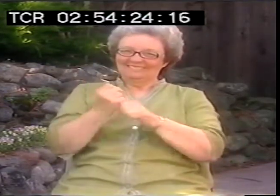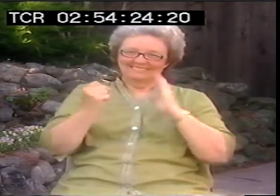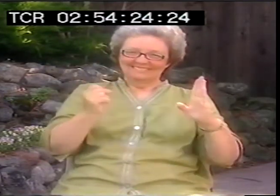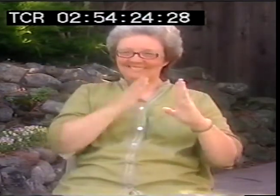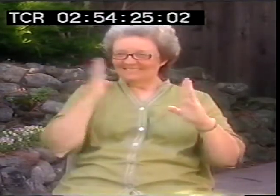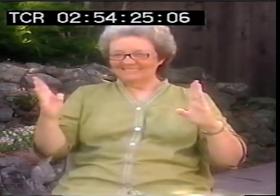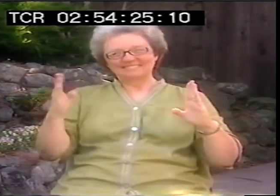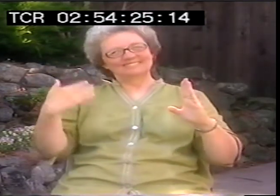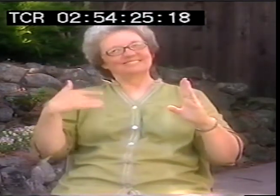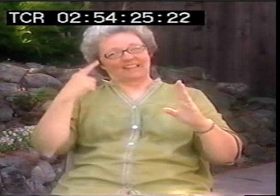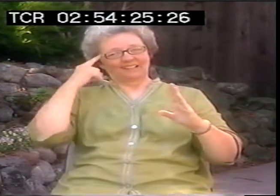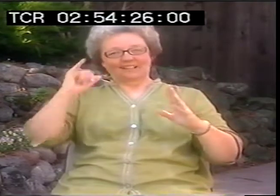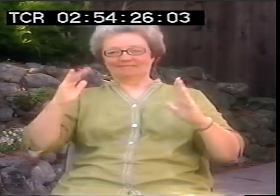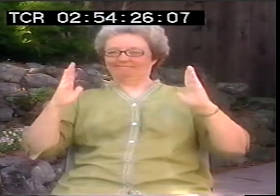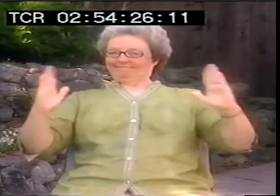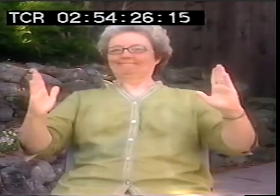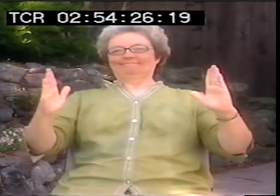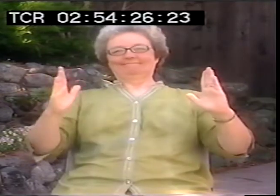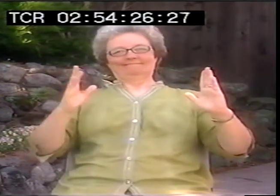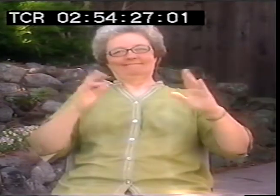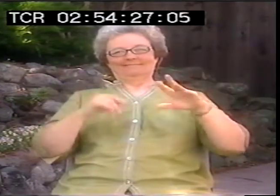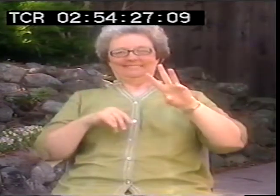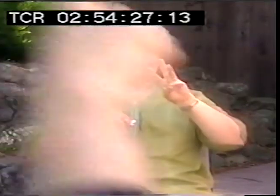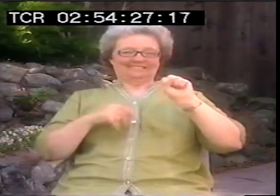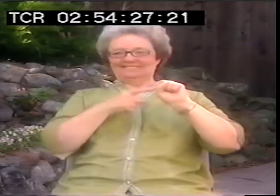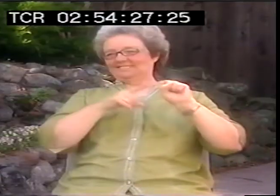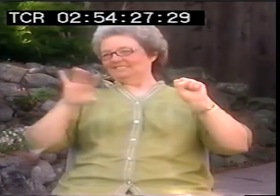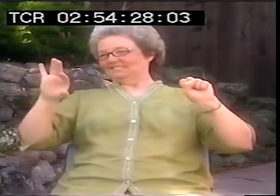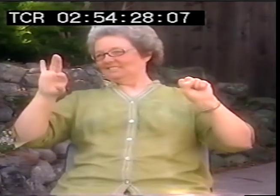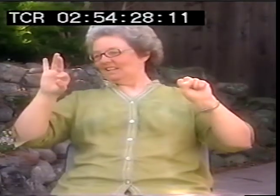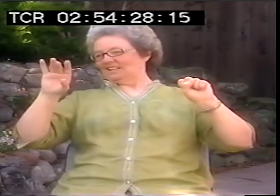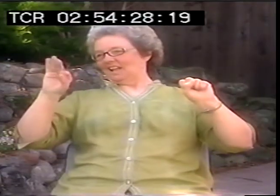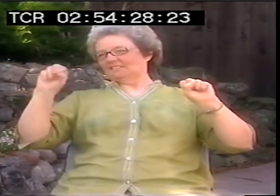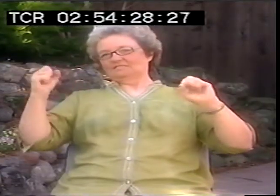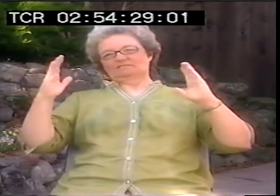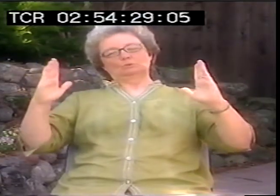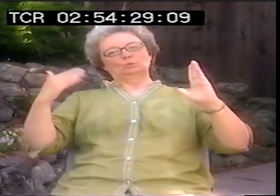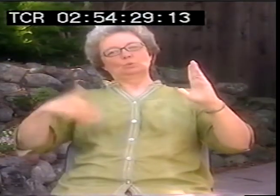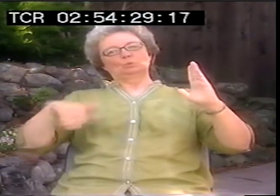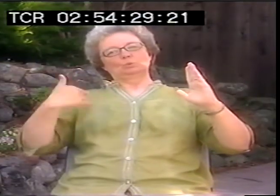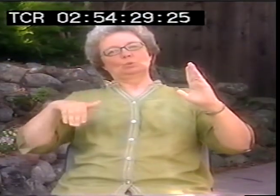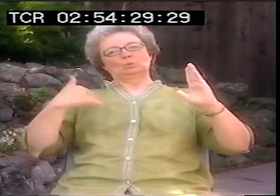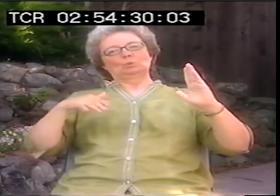still holds true. Twenty year time spans are important epochs, think